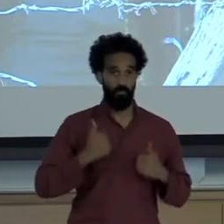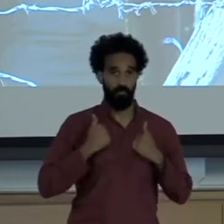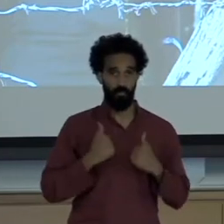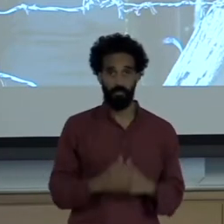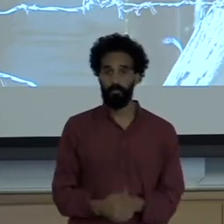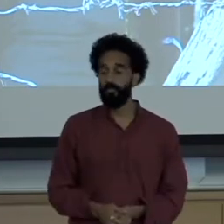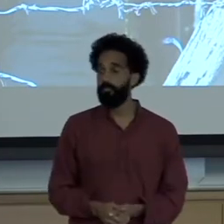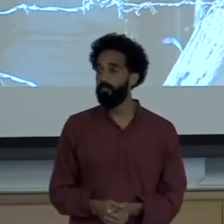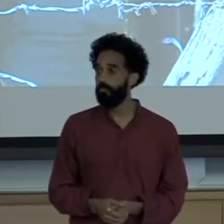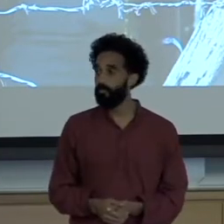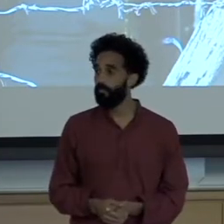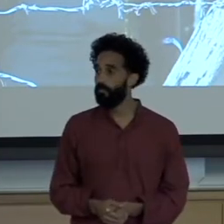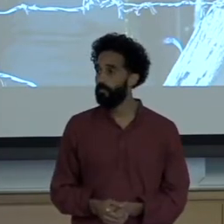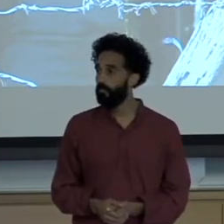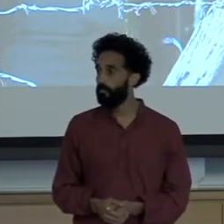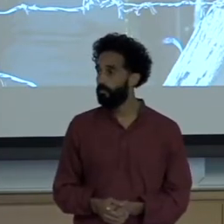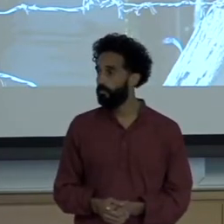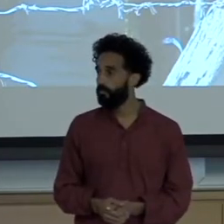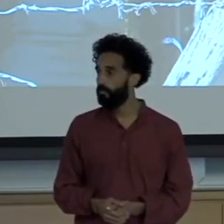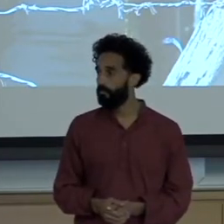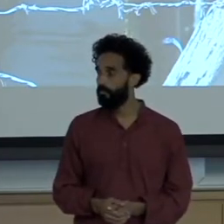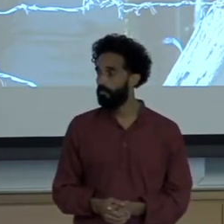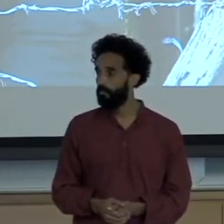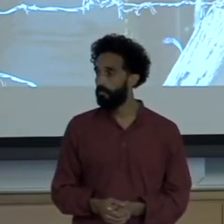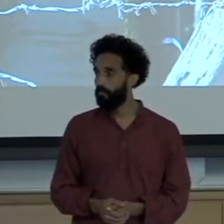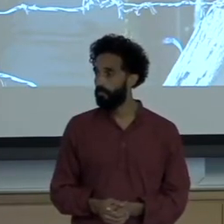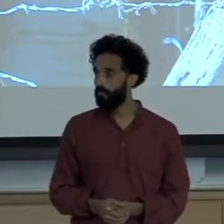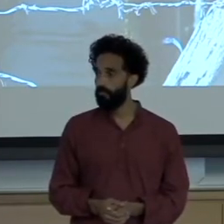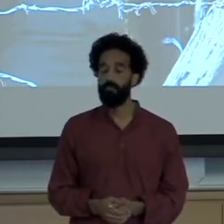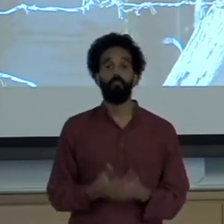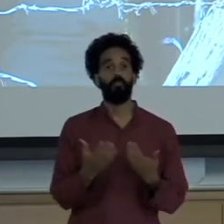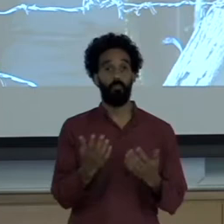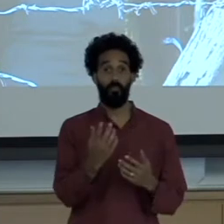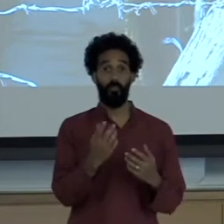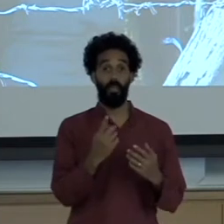it was one of the sources that we were interviewing who said